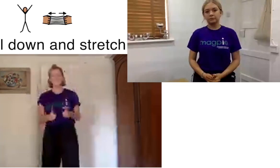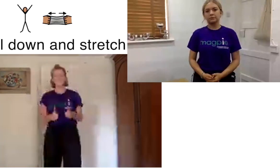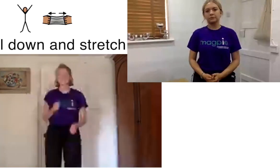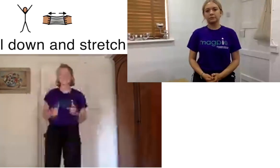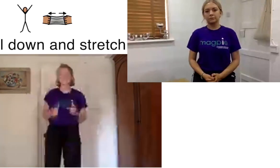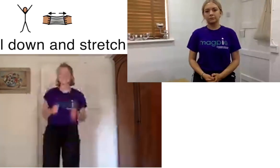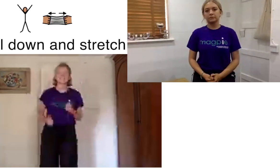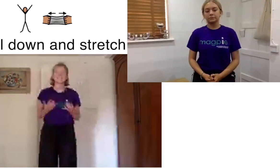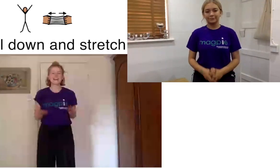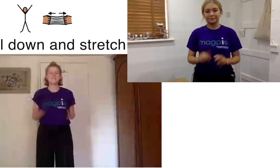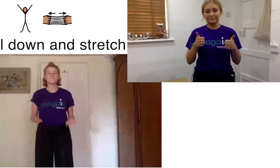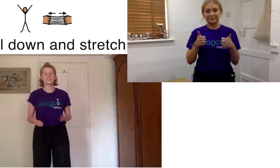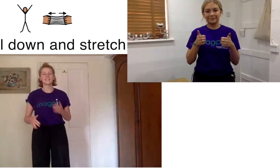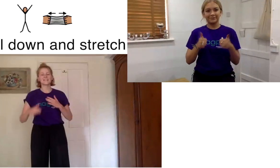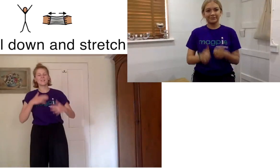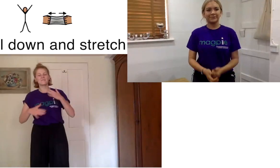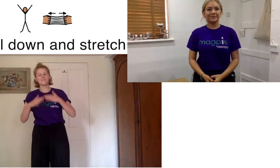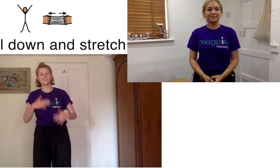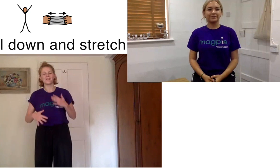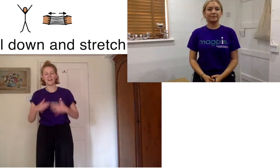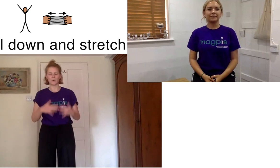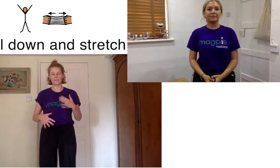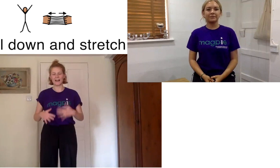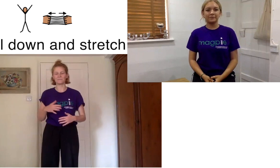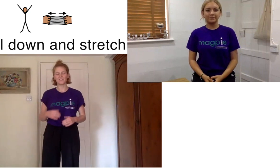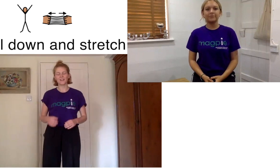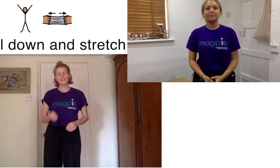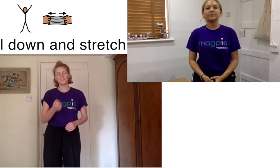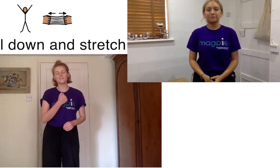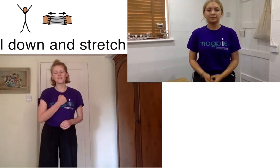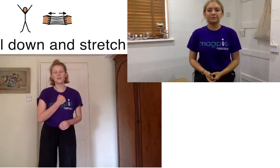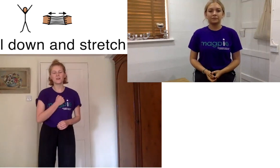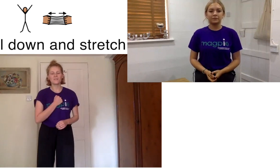really good dancing today it's time for a cool down so if you follow along with